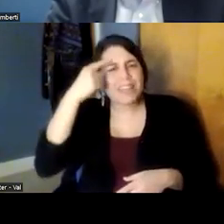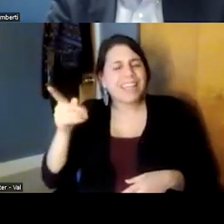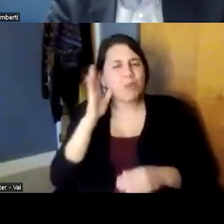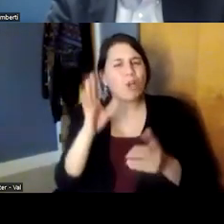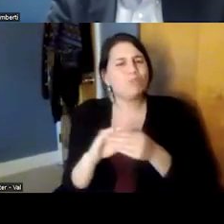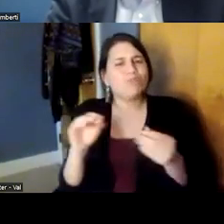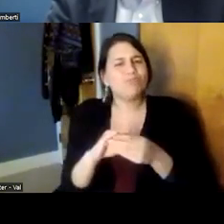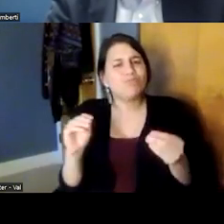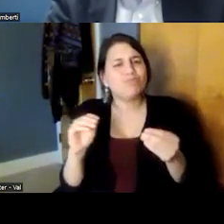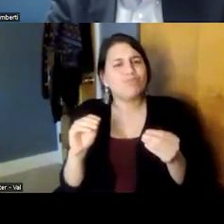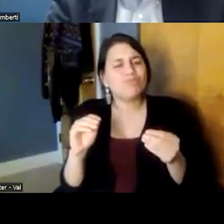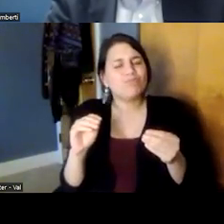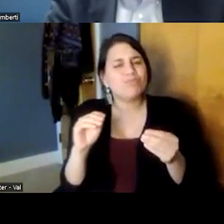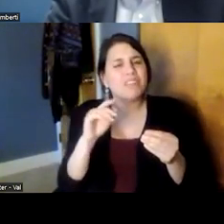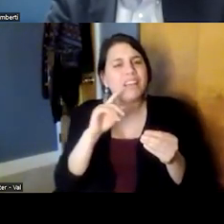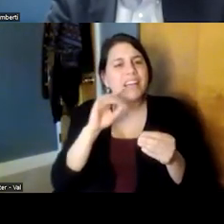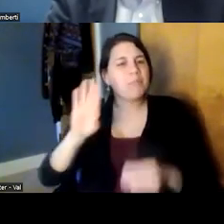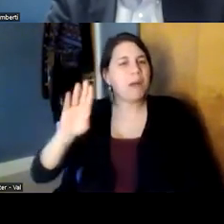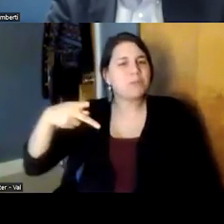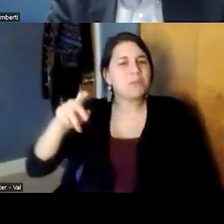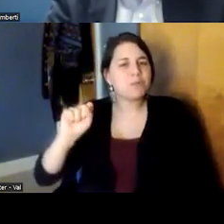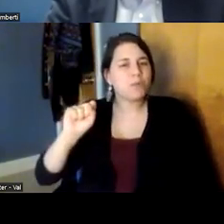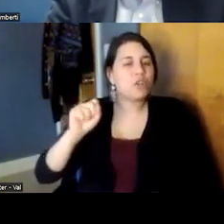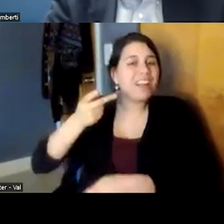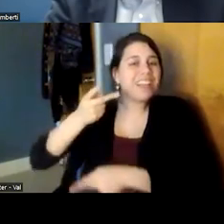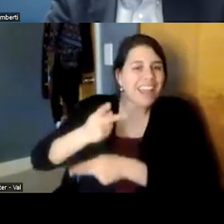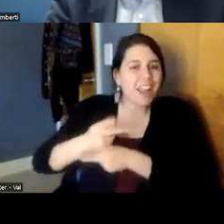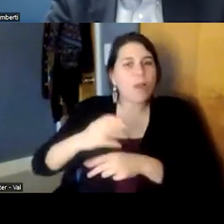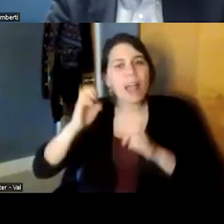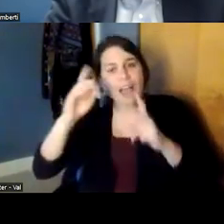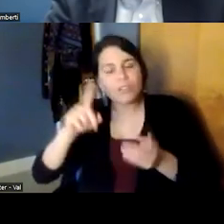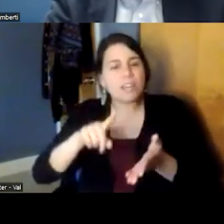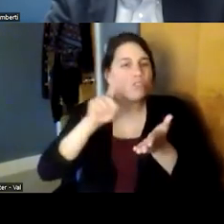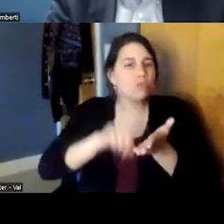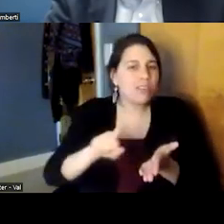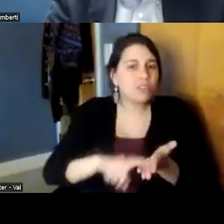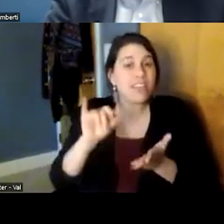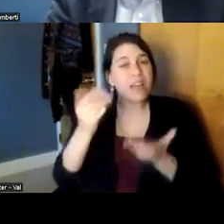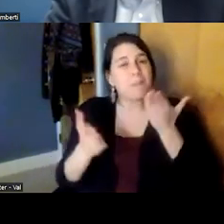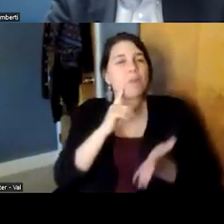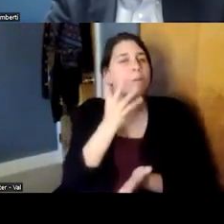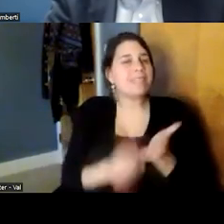are aspects of biopsychosocial care education and research that might be missing in our department